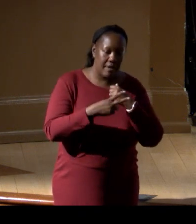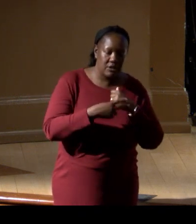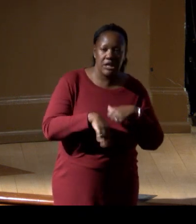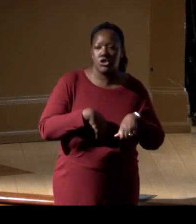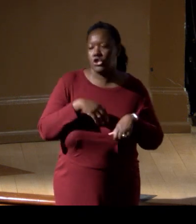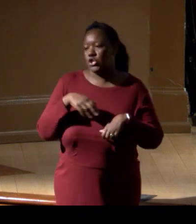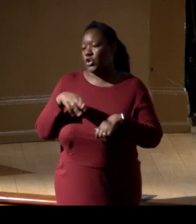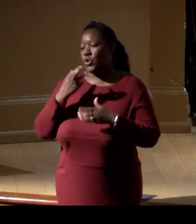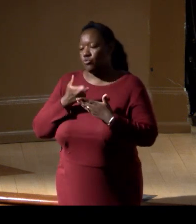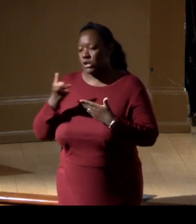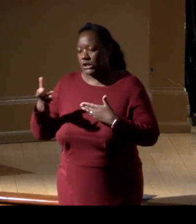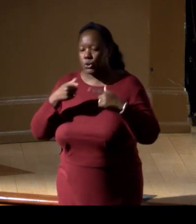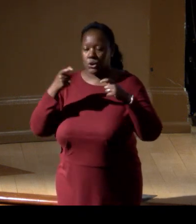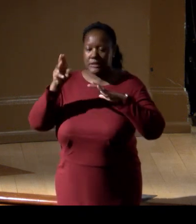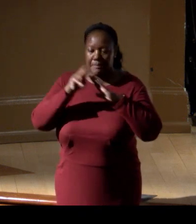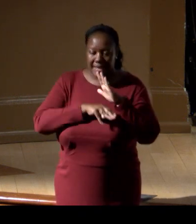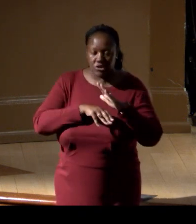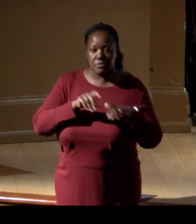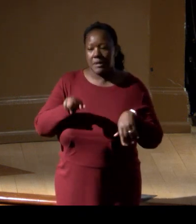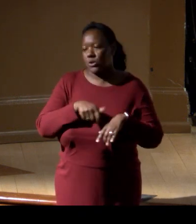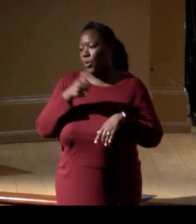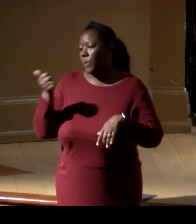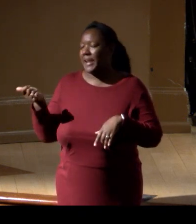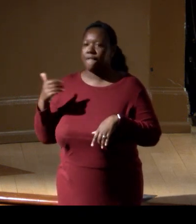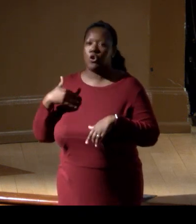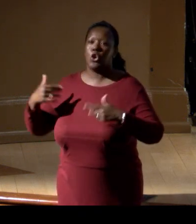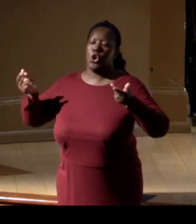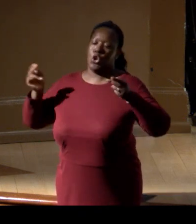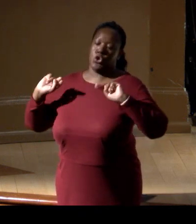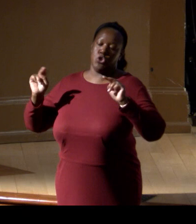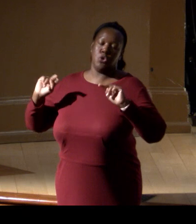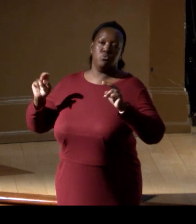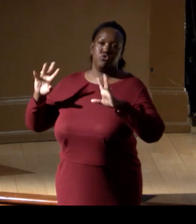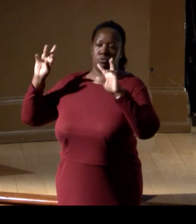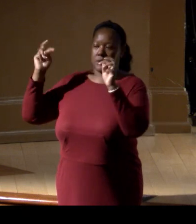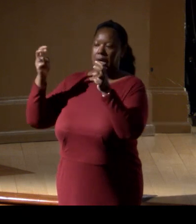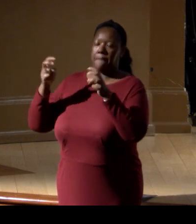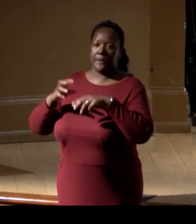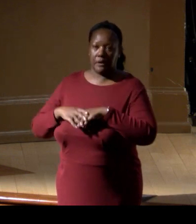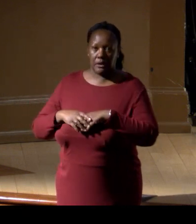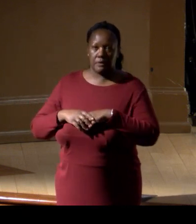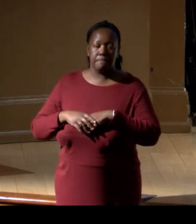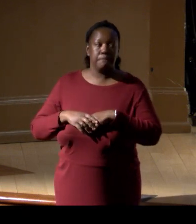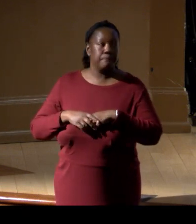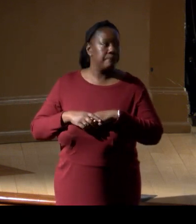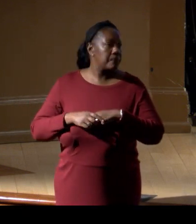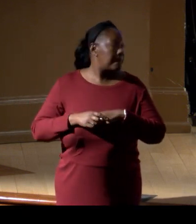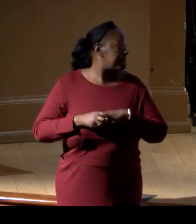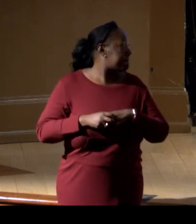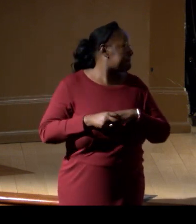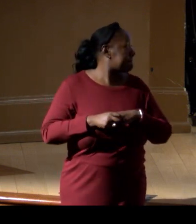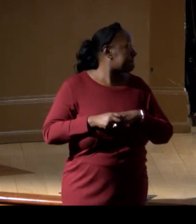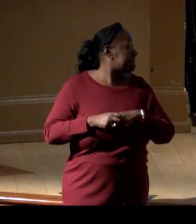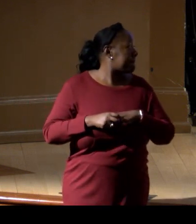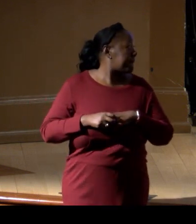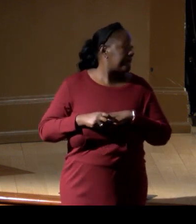or what other bipartisan pieces. The fact that it's a nonpartisan group